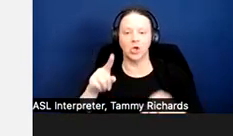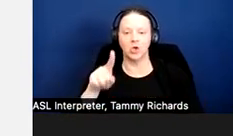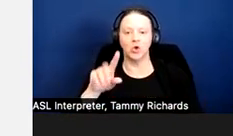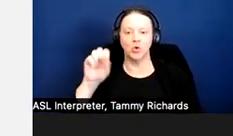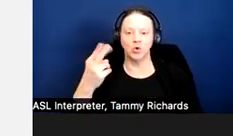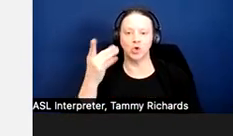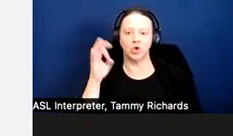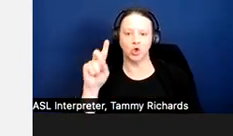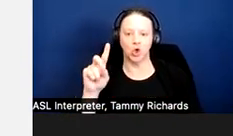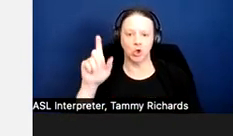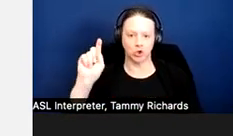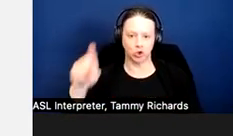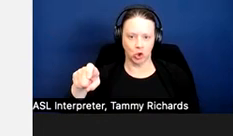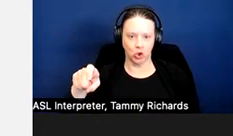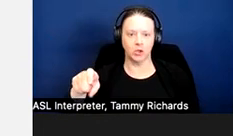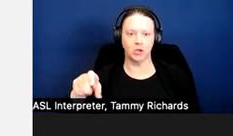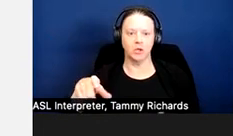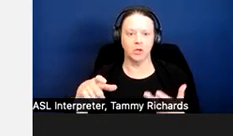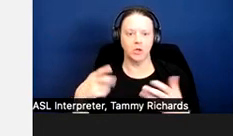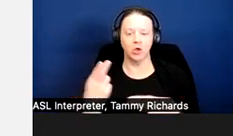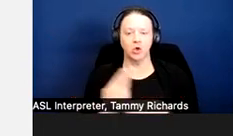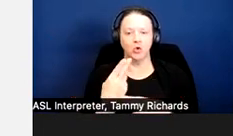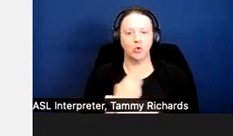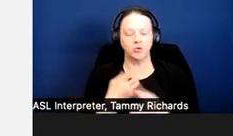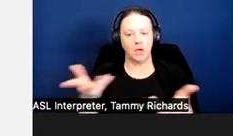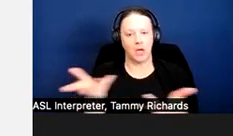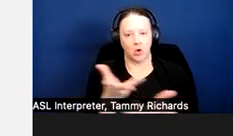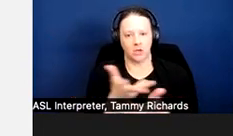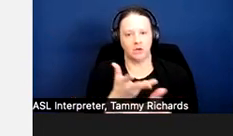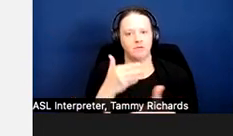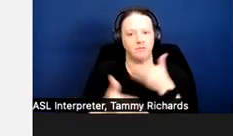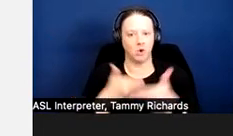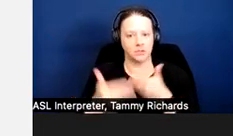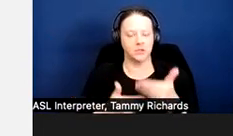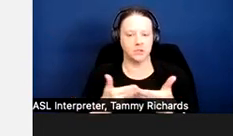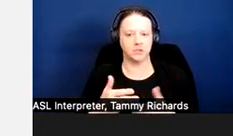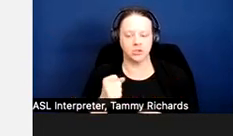So the interactive process, from the perspective of these federal enforcement agencies, is